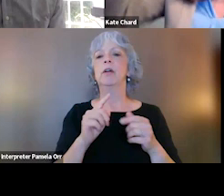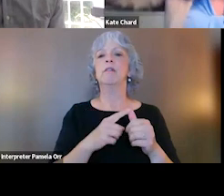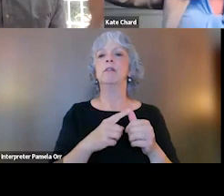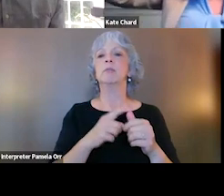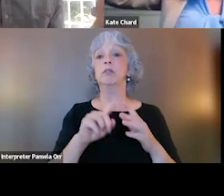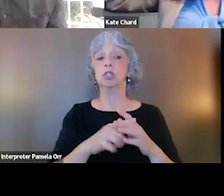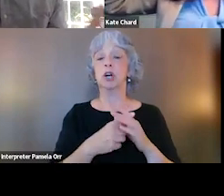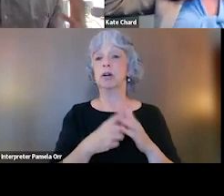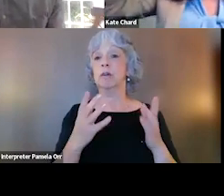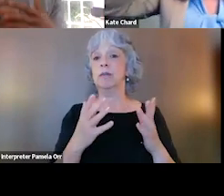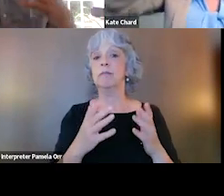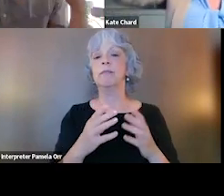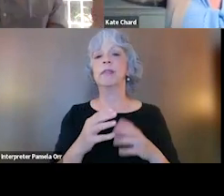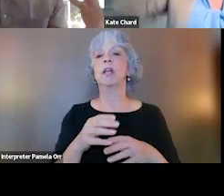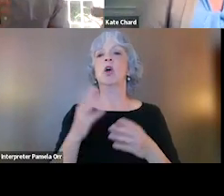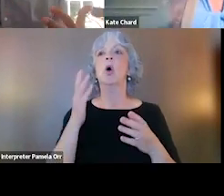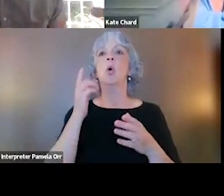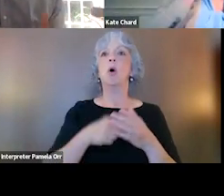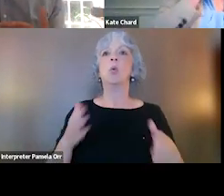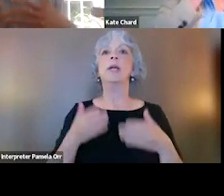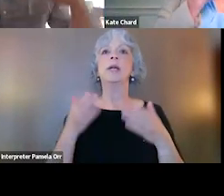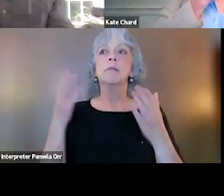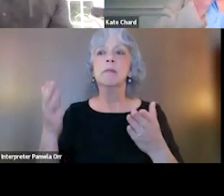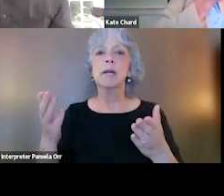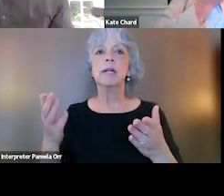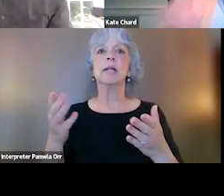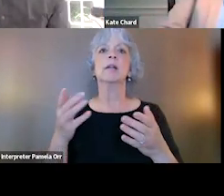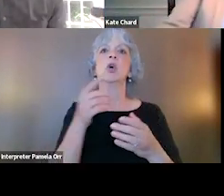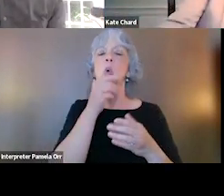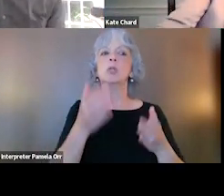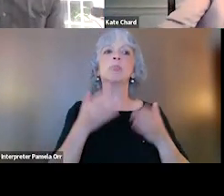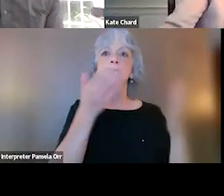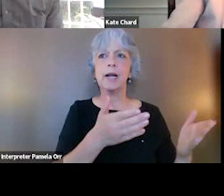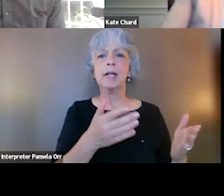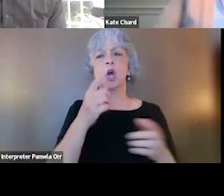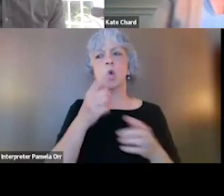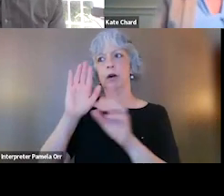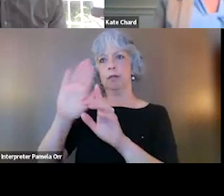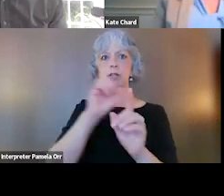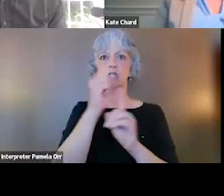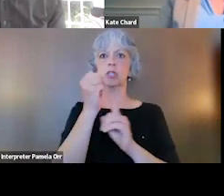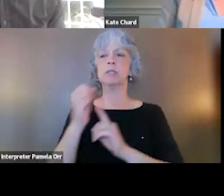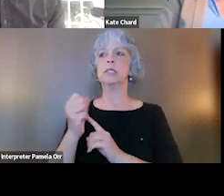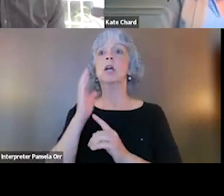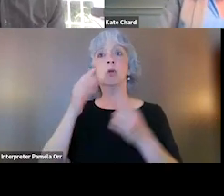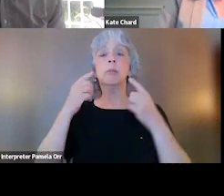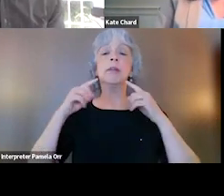which is what are we delivering? Who is delivering it? What circumstances and will it be effective? Just speaks to the kind of